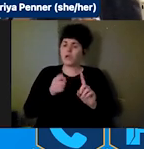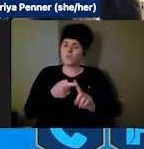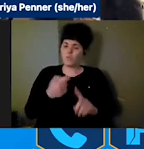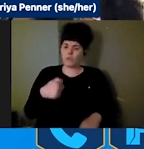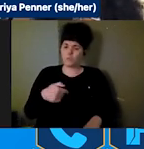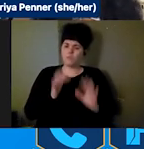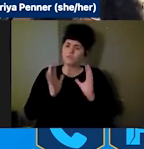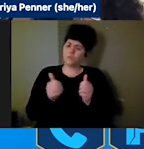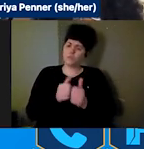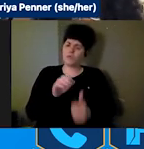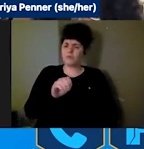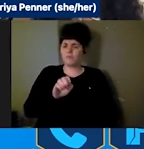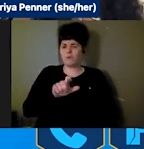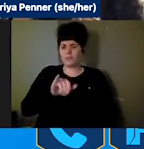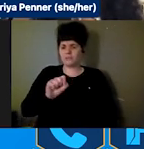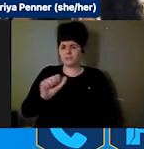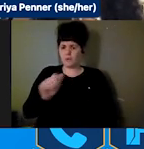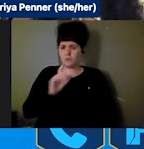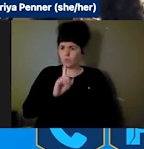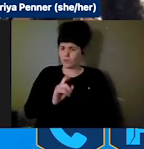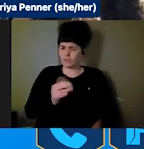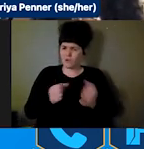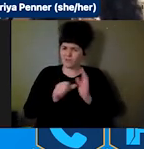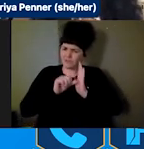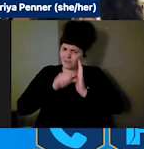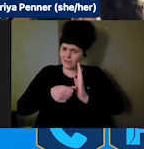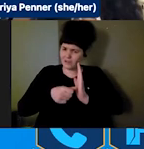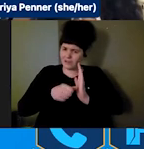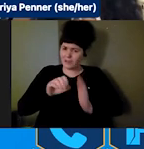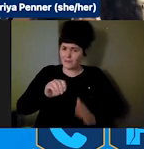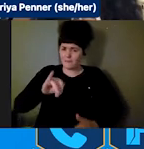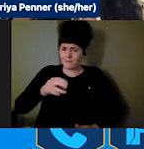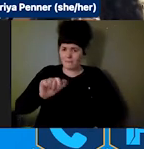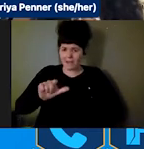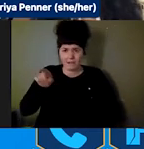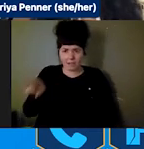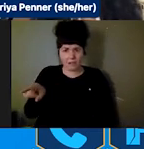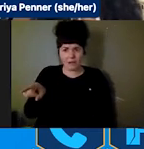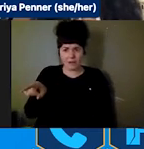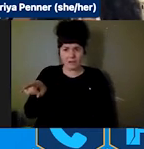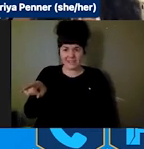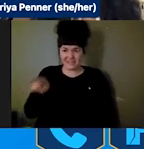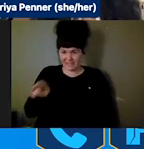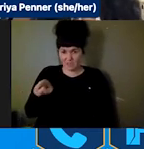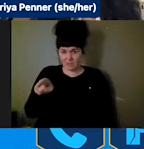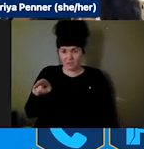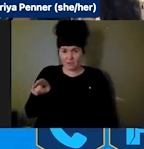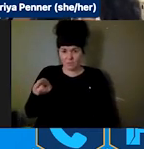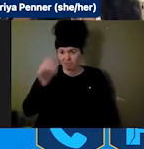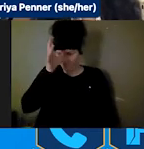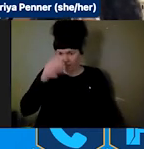really highlight that. Michael was a father, right? He had beautiful children that loved